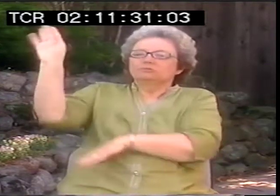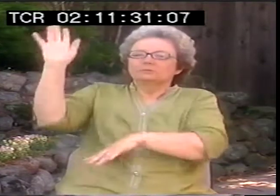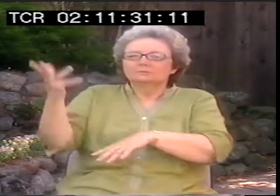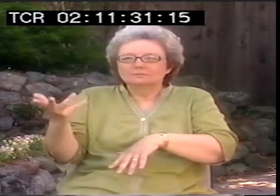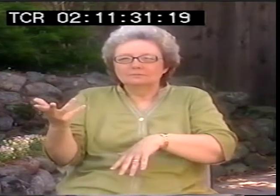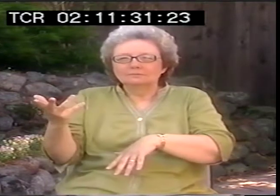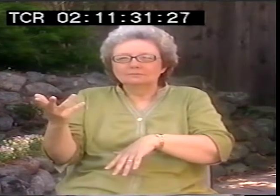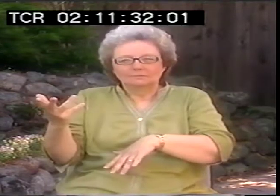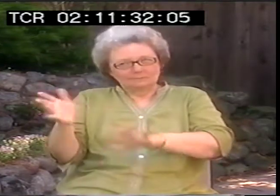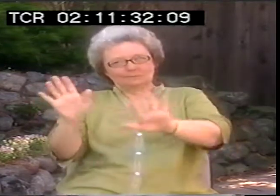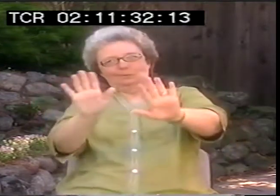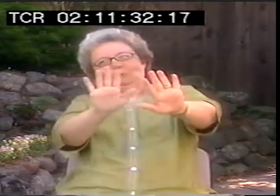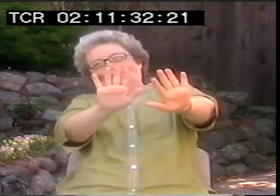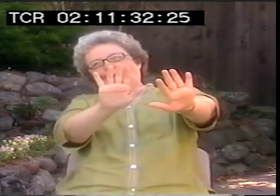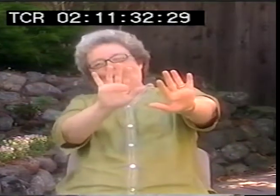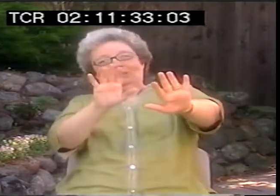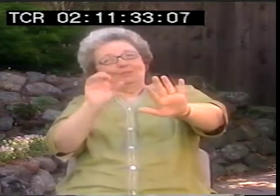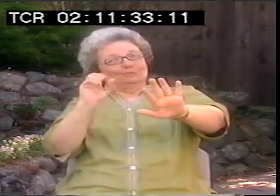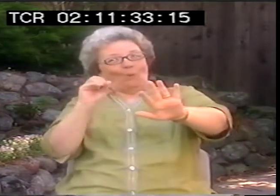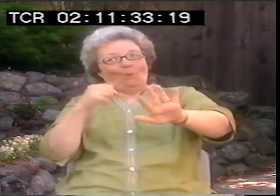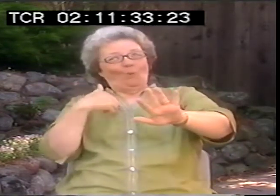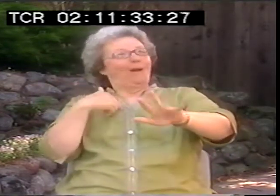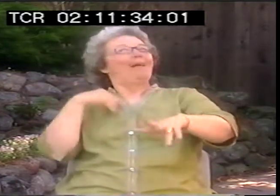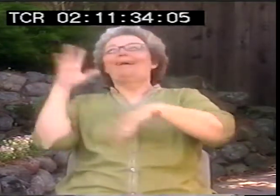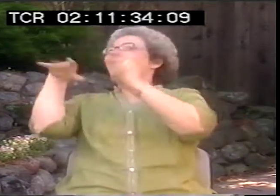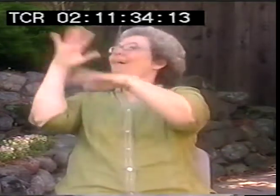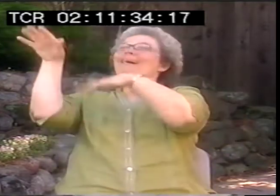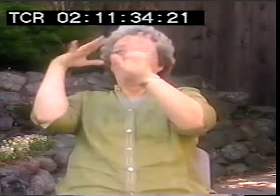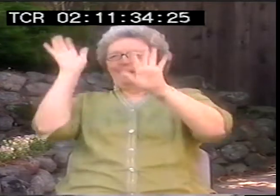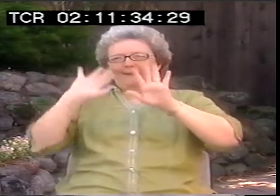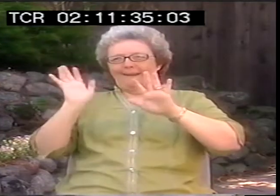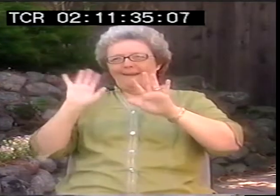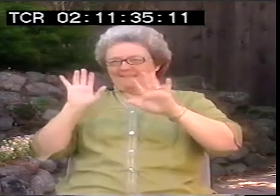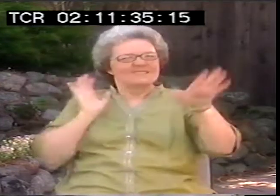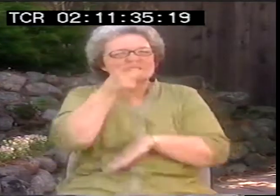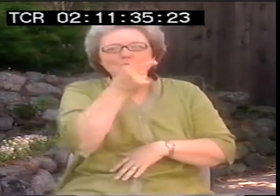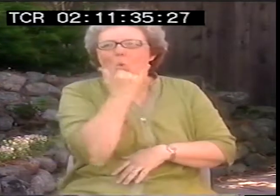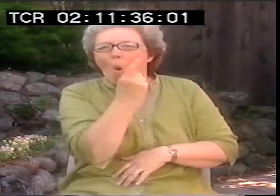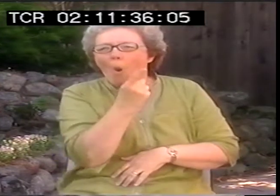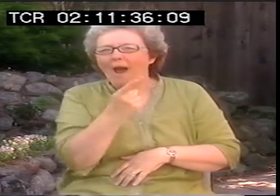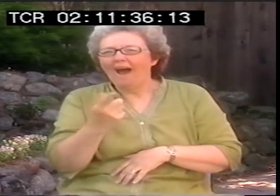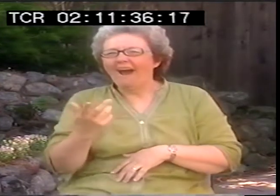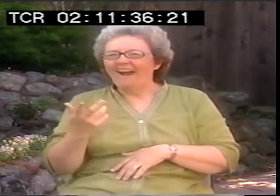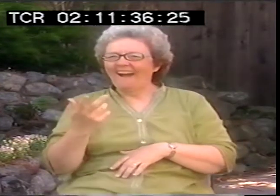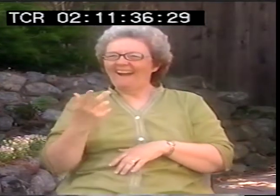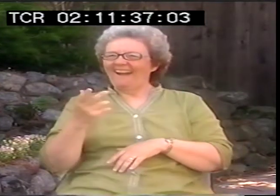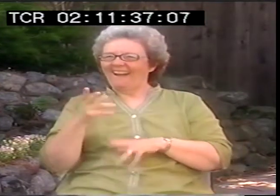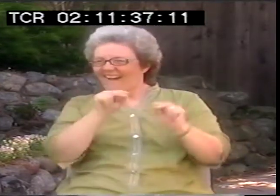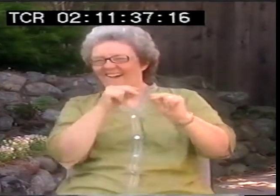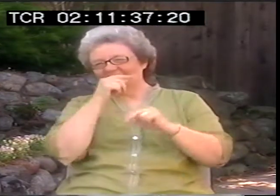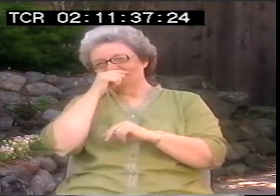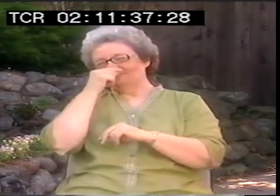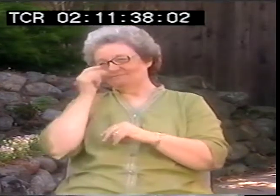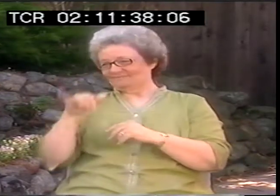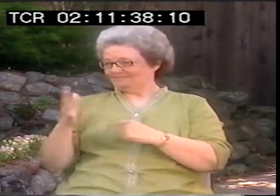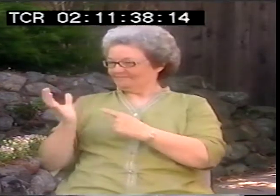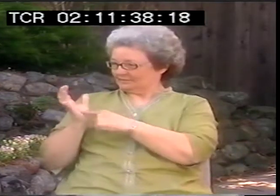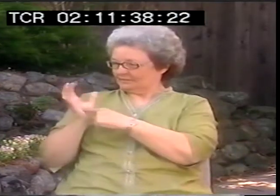Let's use stem cell research and get rid of them. Somebody needs to say to them, no. This is wrong.